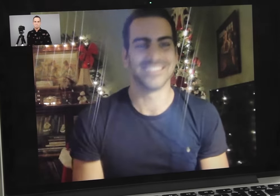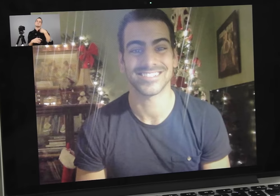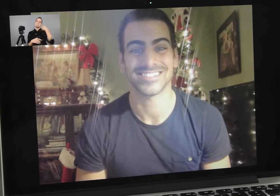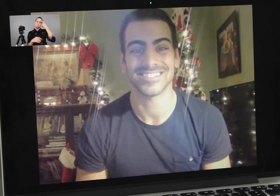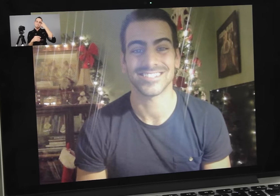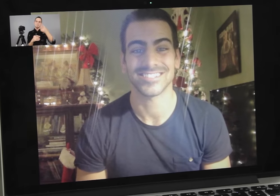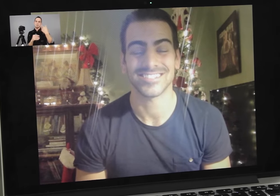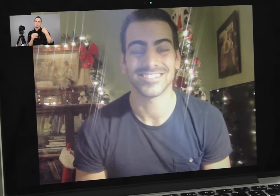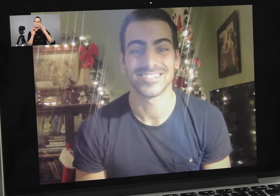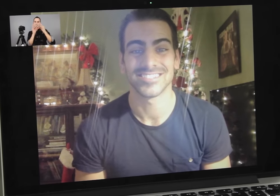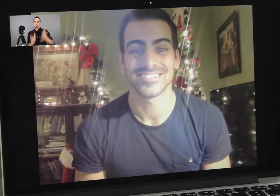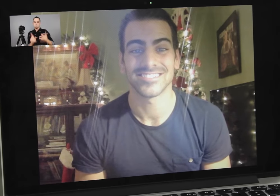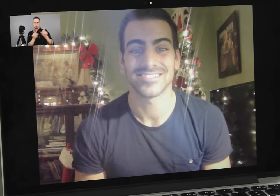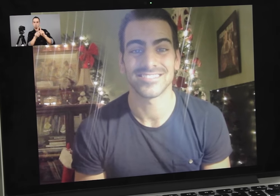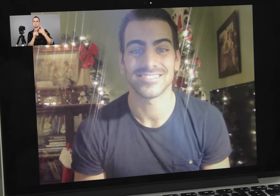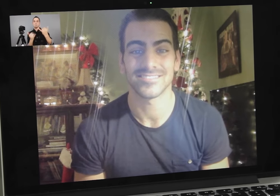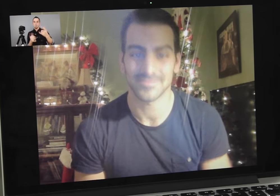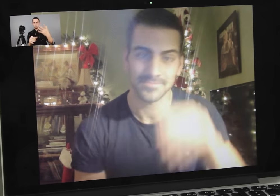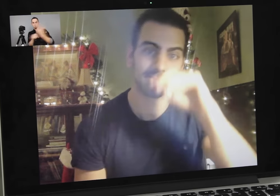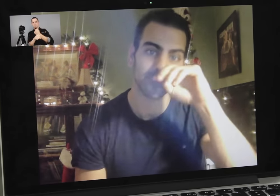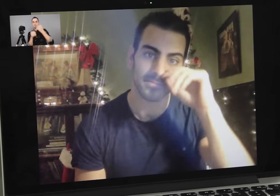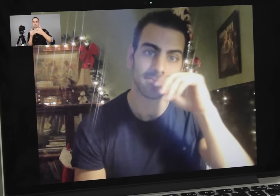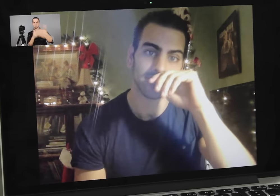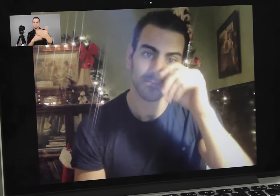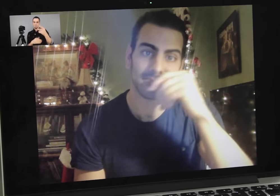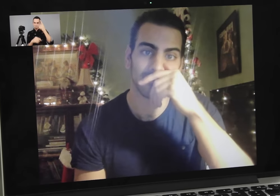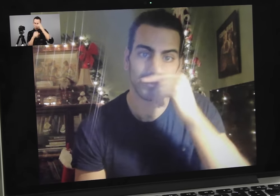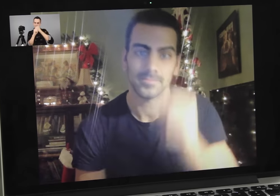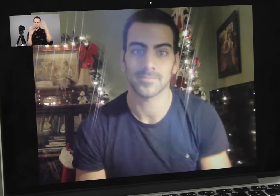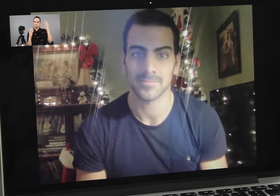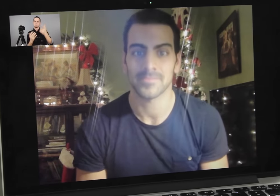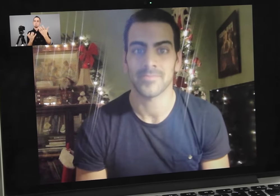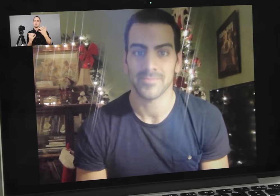Alex: You’ve always had an interpreter with you during the show.